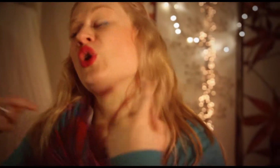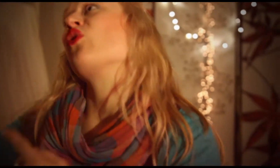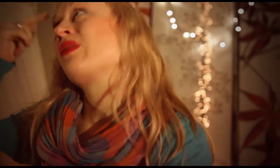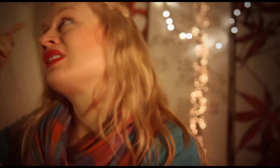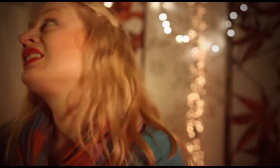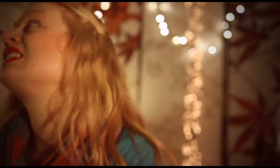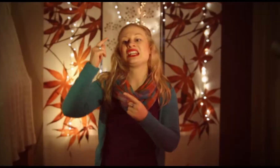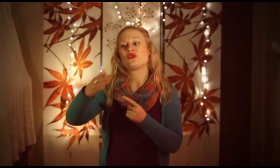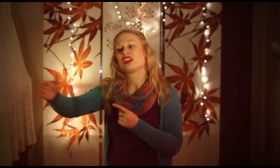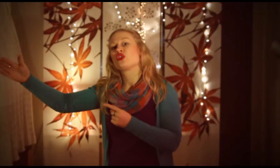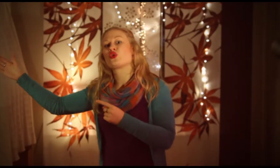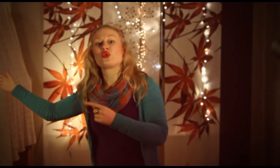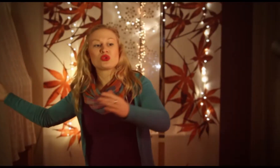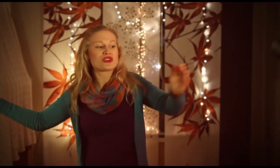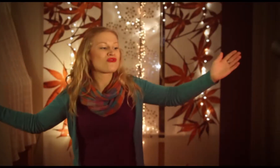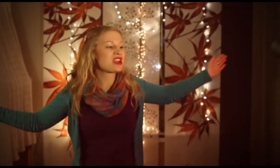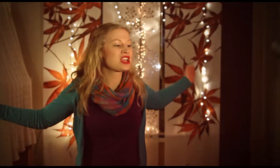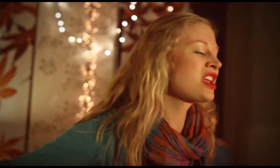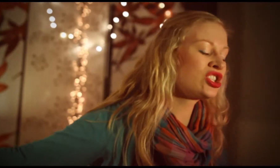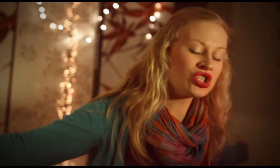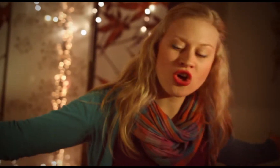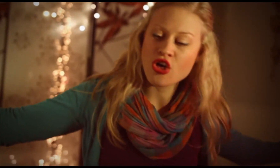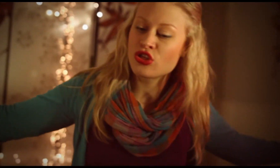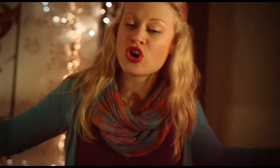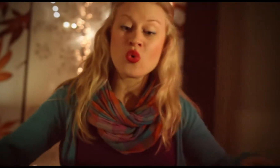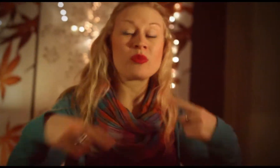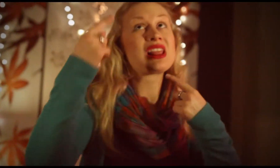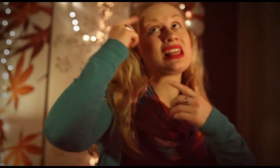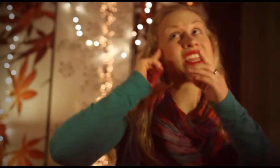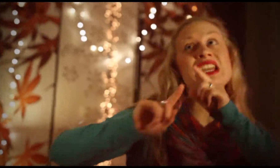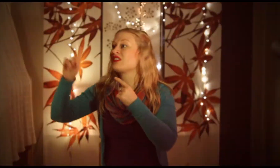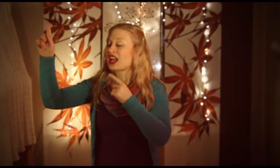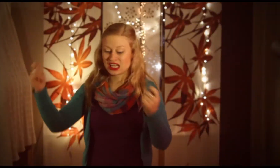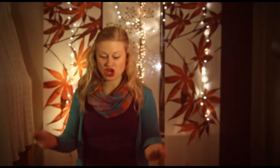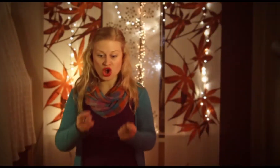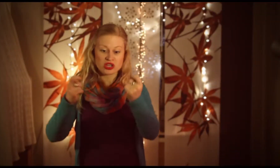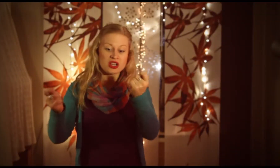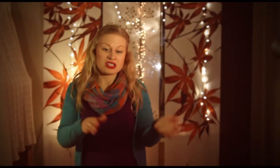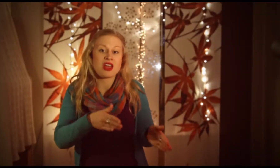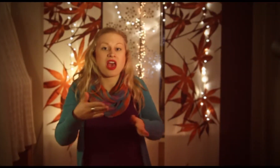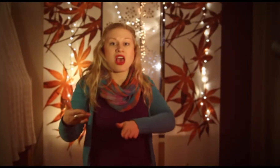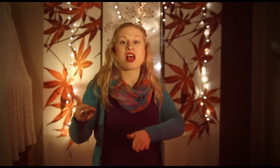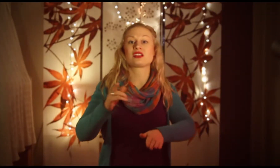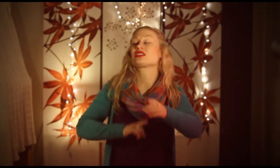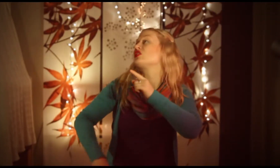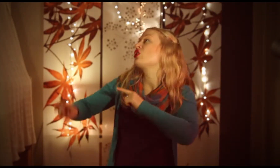We believe in the crucifixion, we believe that He conquered death,